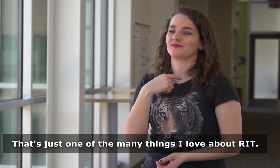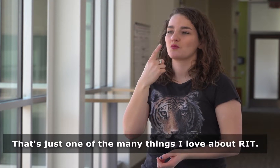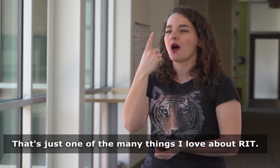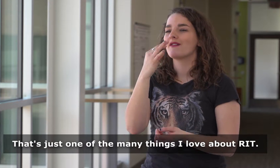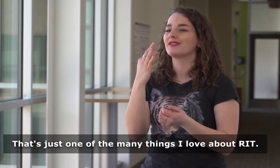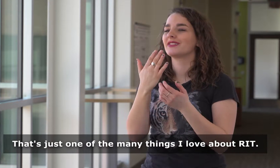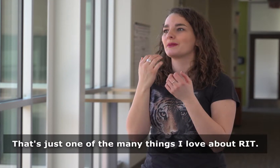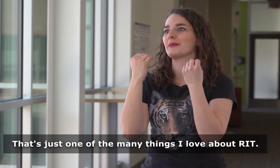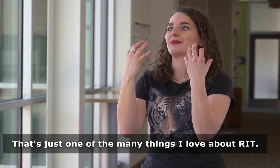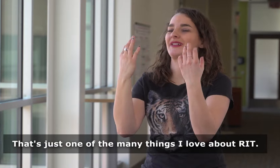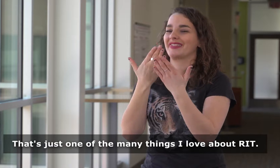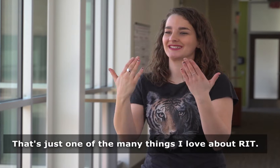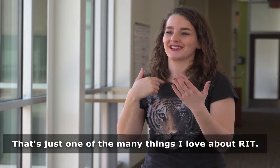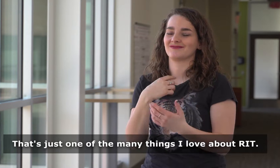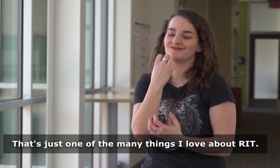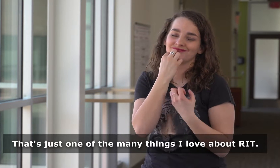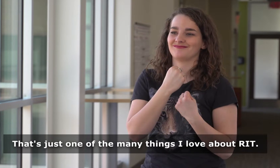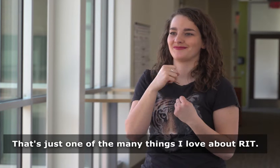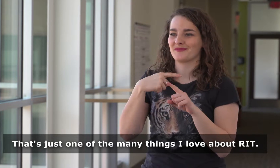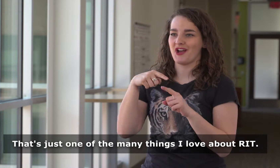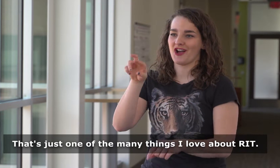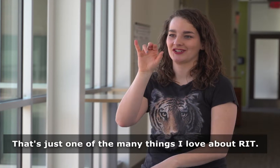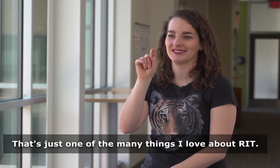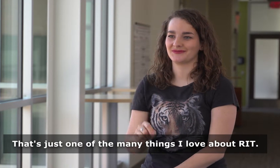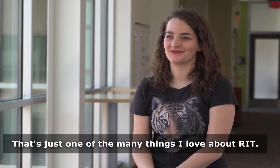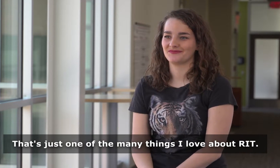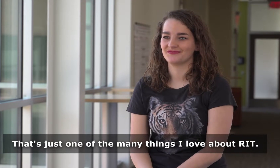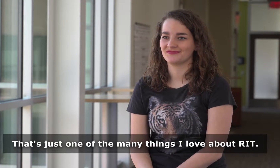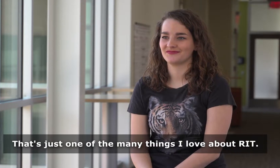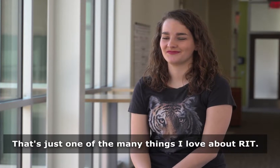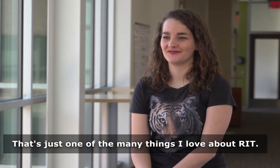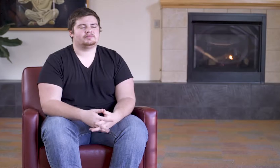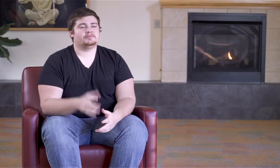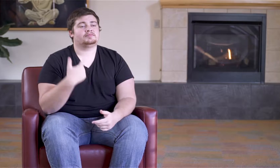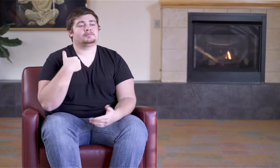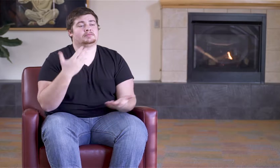That's just one of the many things I love about RIT.